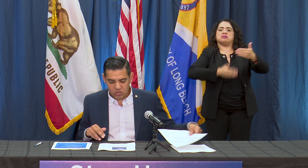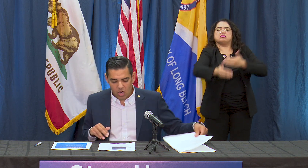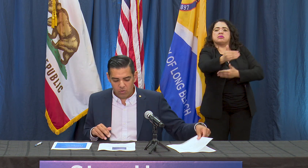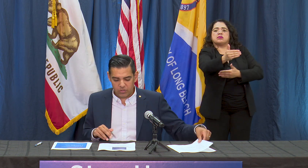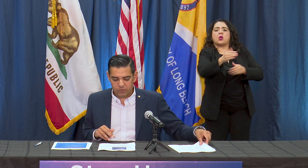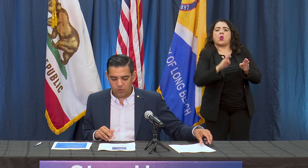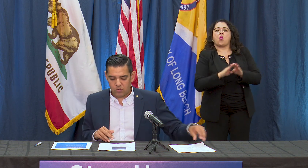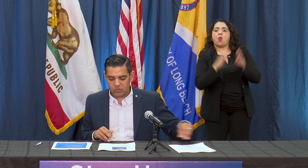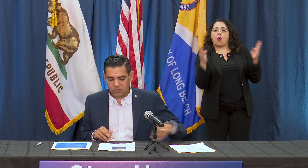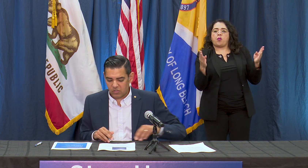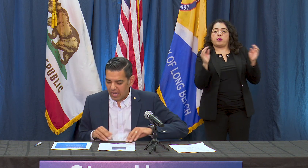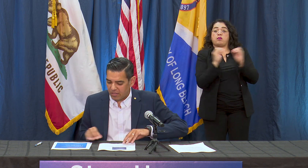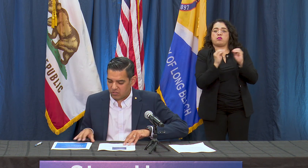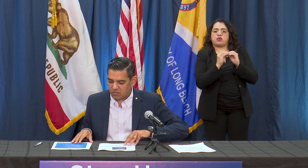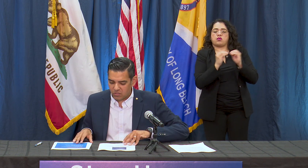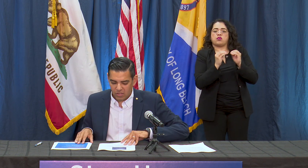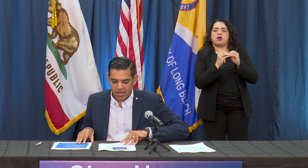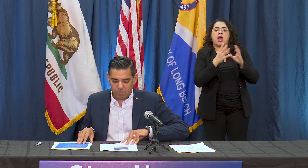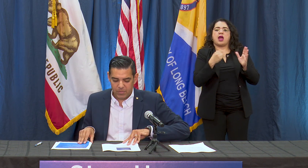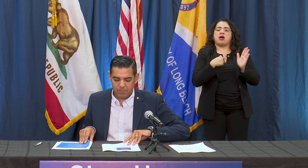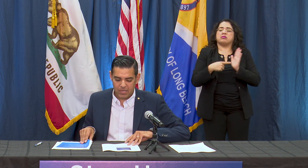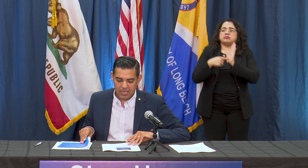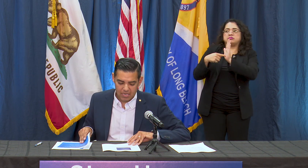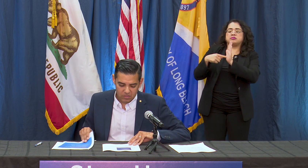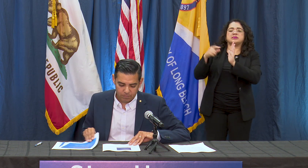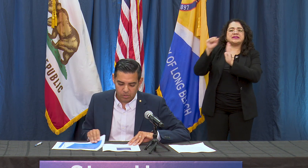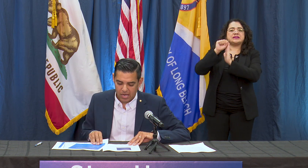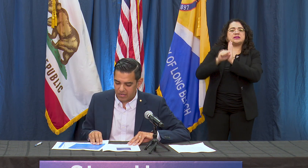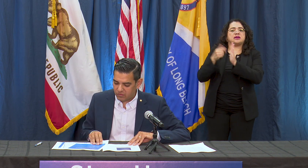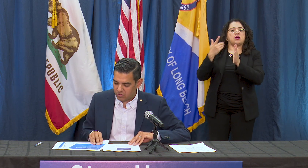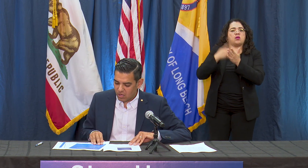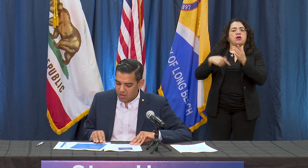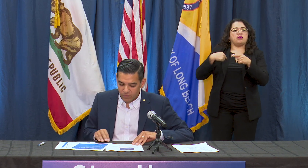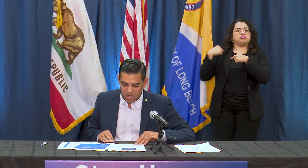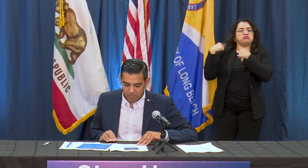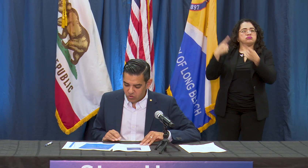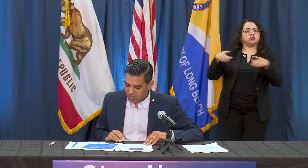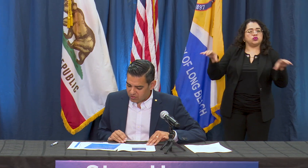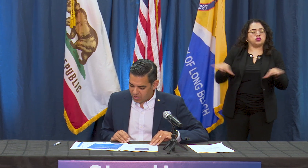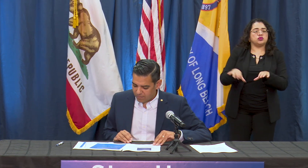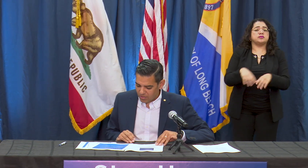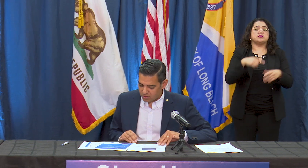start with this first slide. This is a slide on PPE and supplies just as a